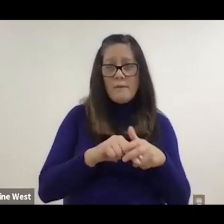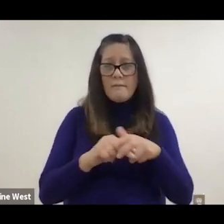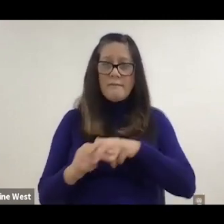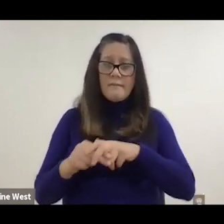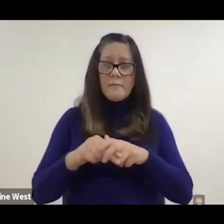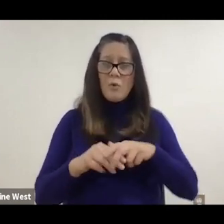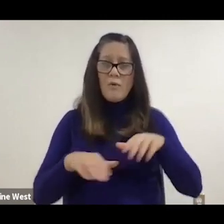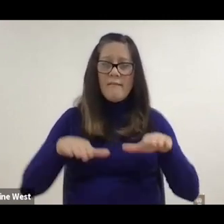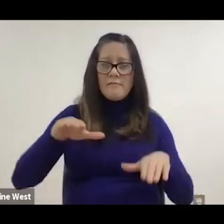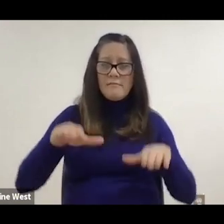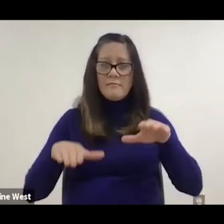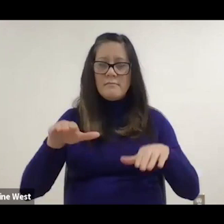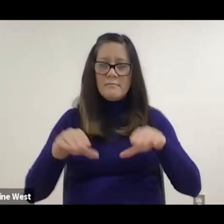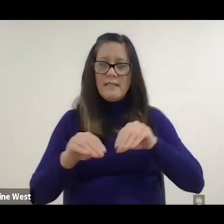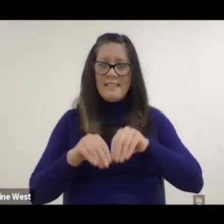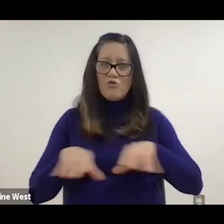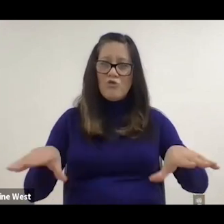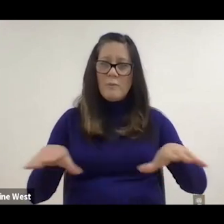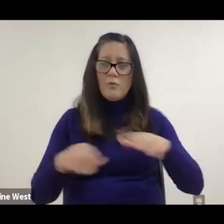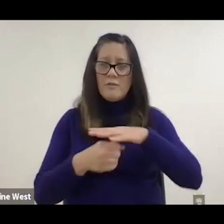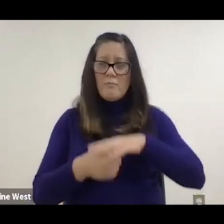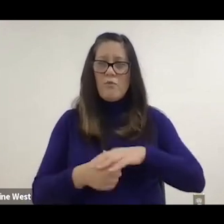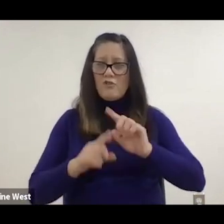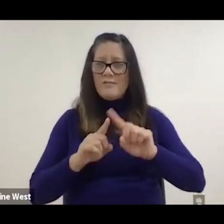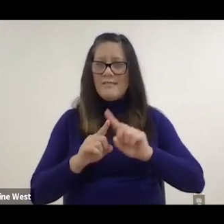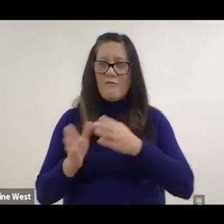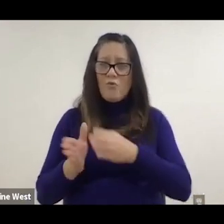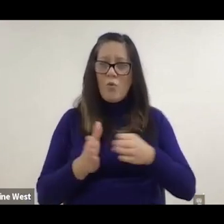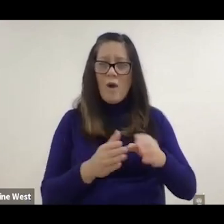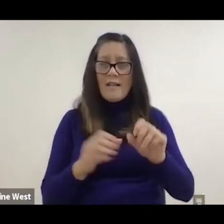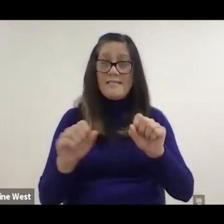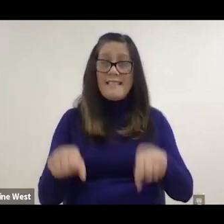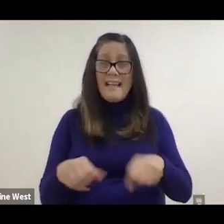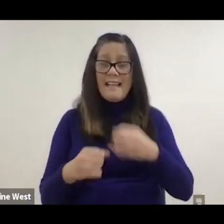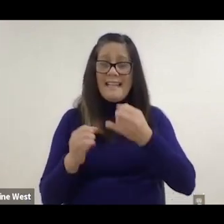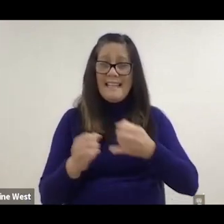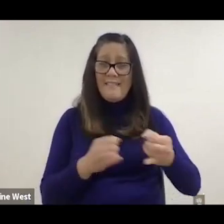it can do that because all of these cells are individually controlled.